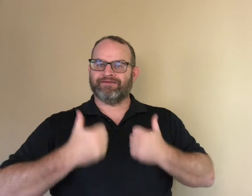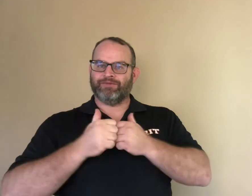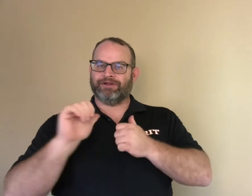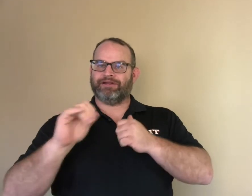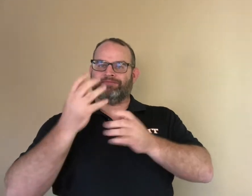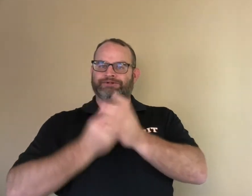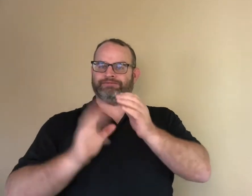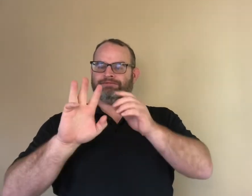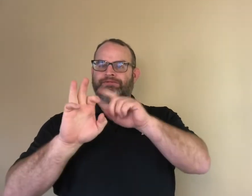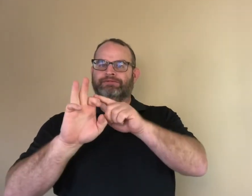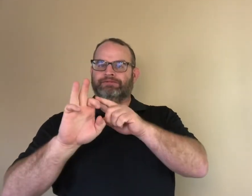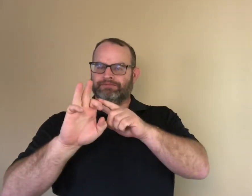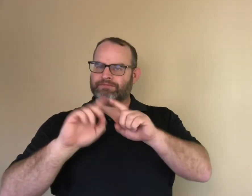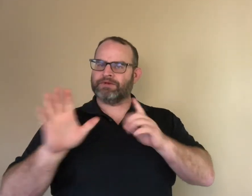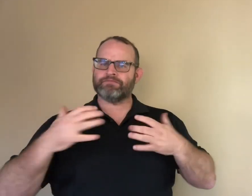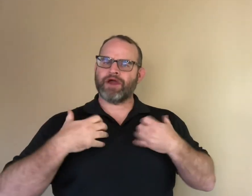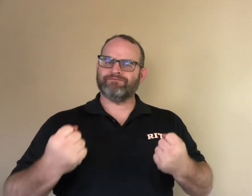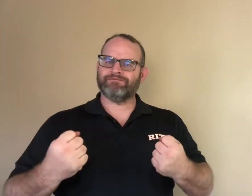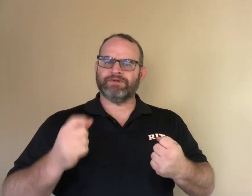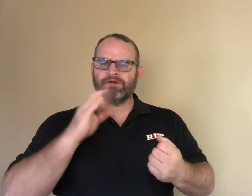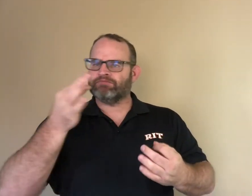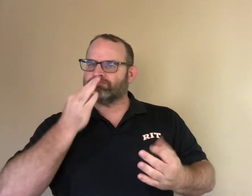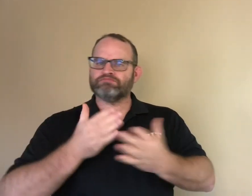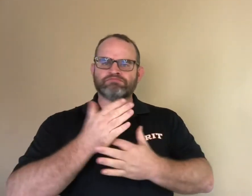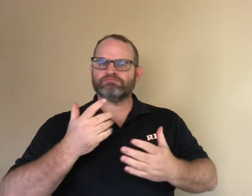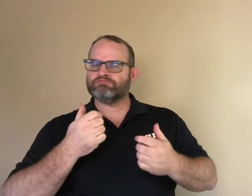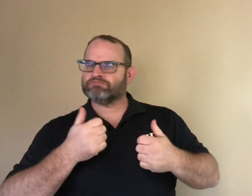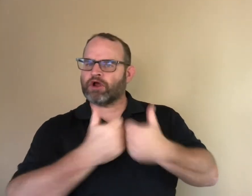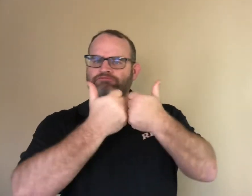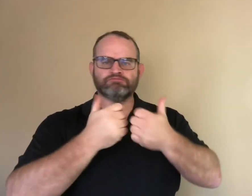Although the fork has a missing prong, it has a brave spirit.